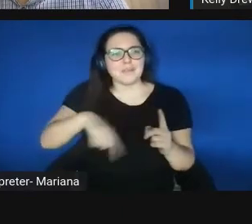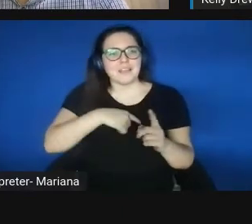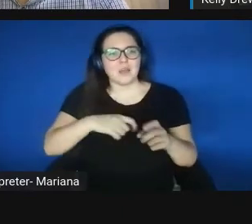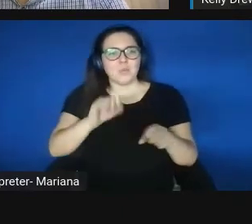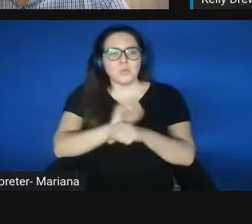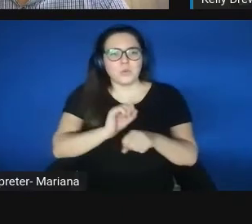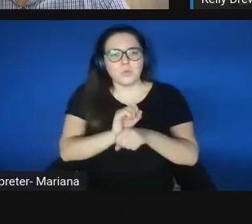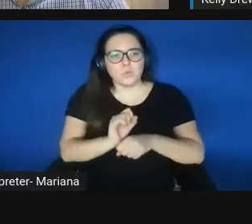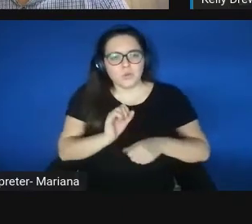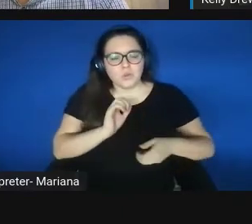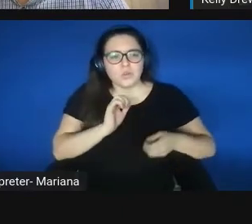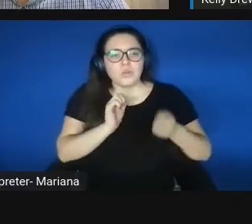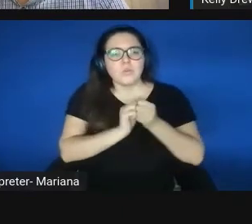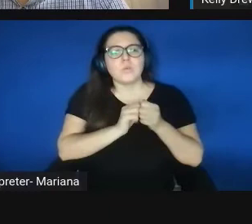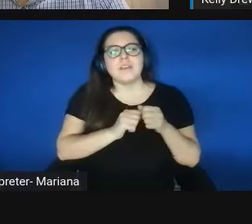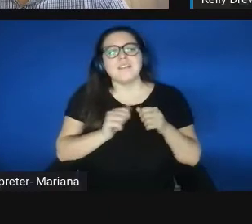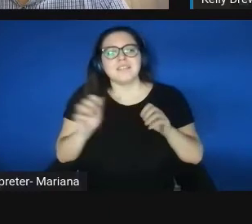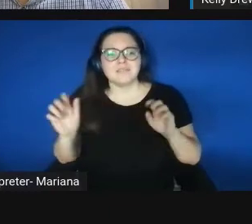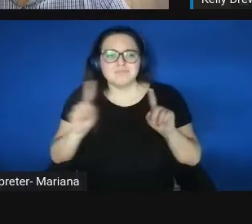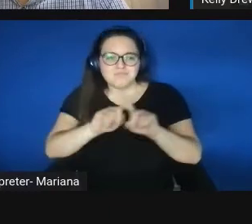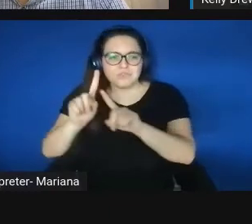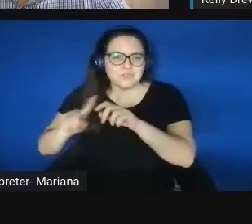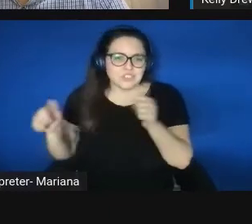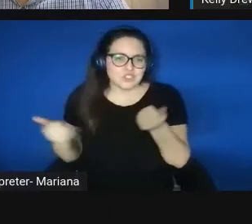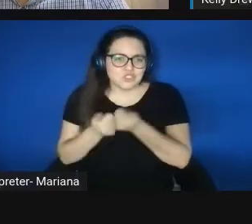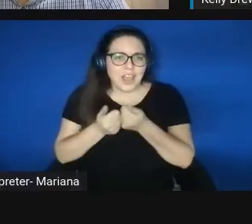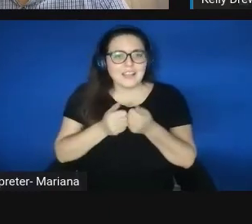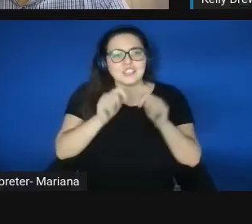the diversity of people and problems.